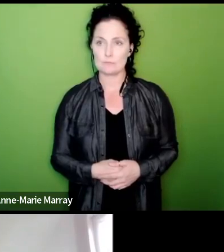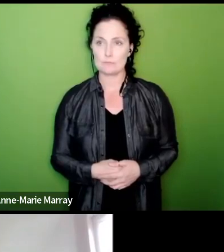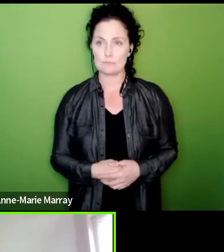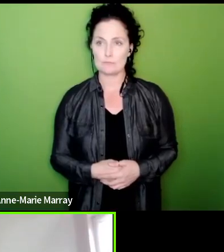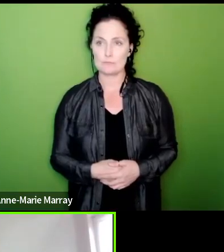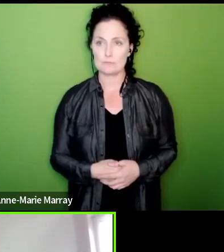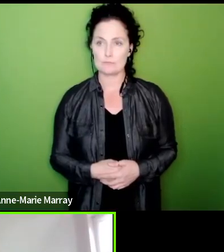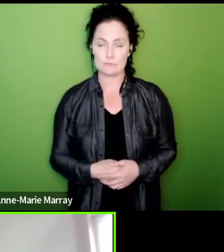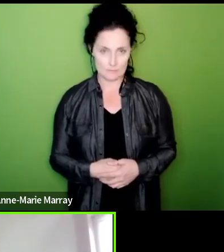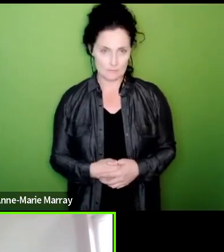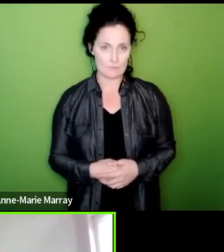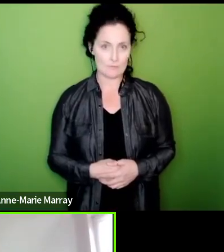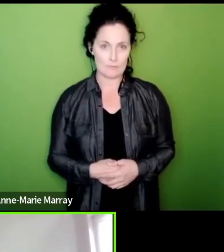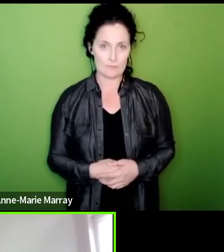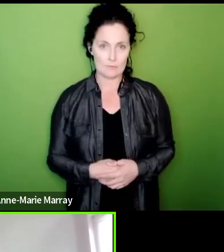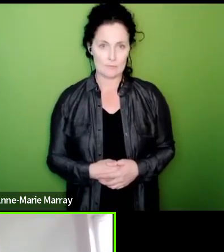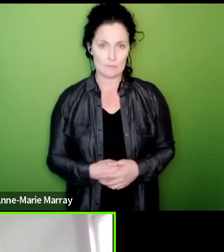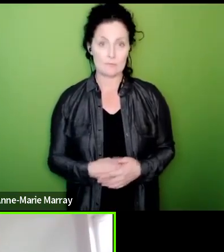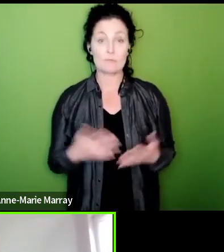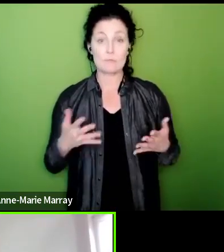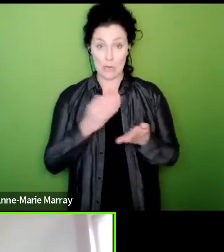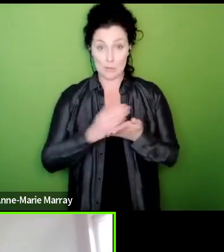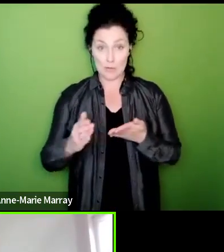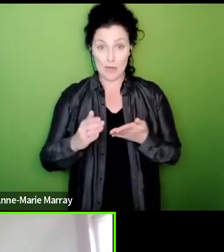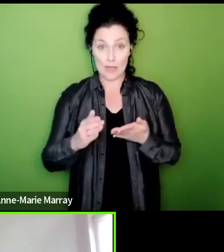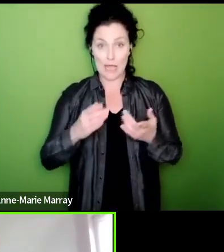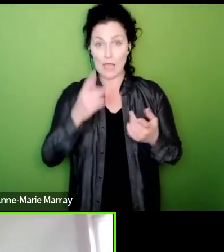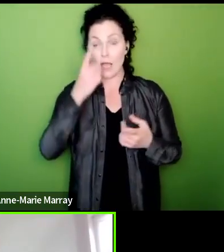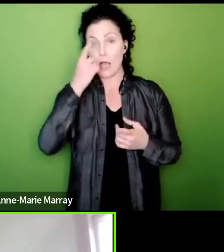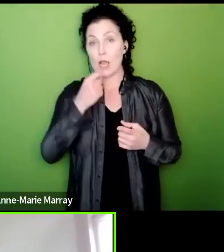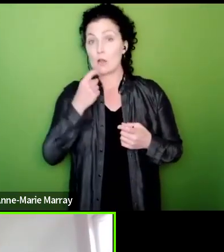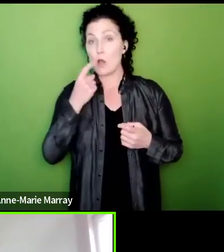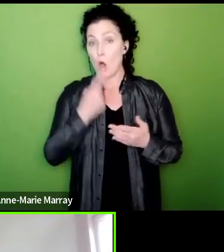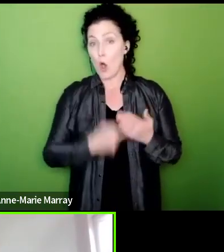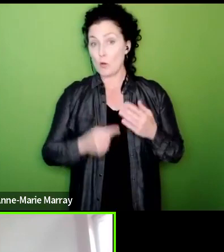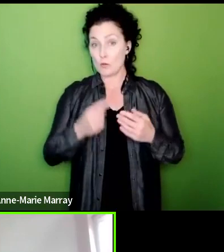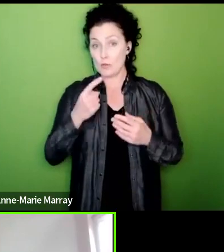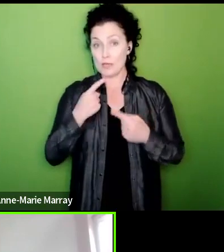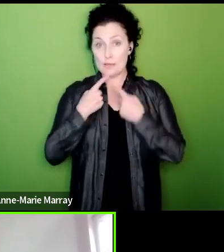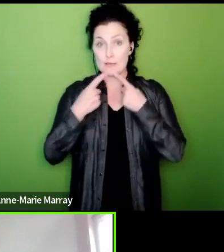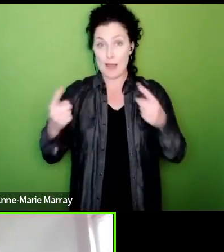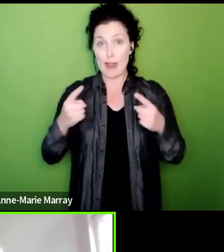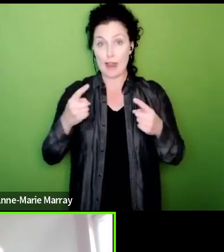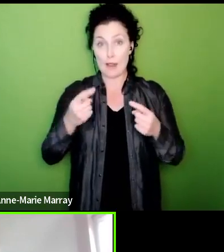okay so so to be clear we can only call action if you are in a branch that is in